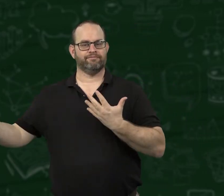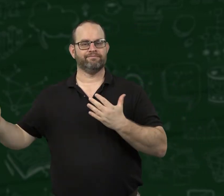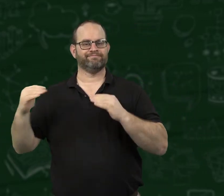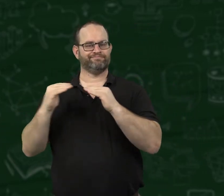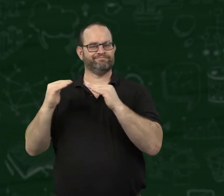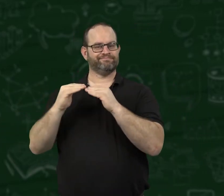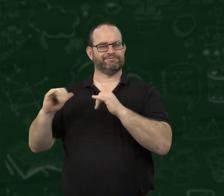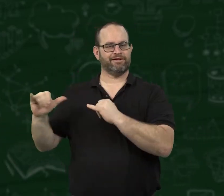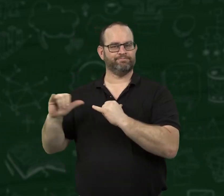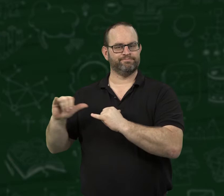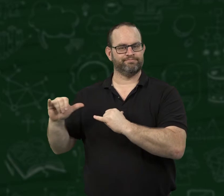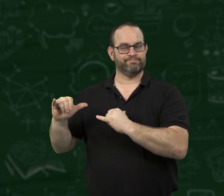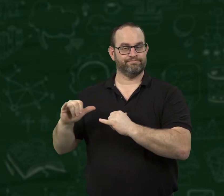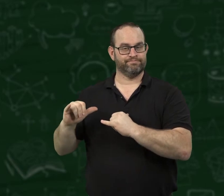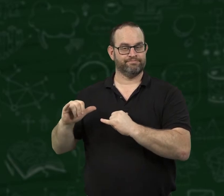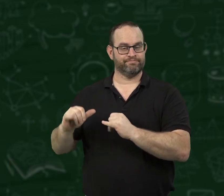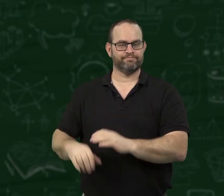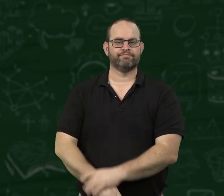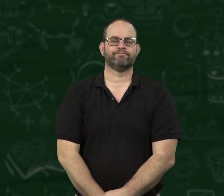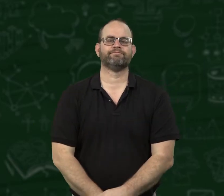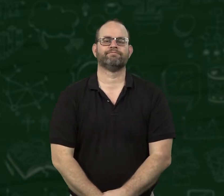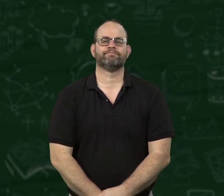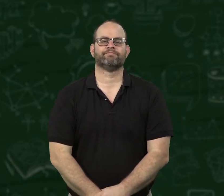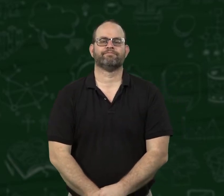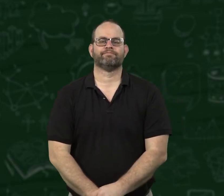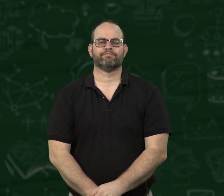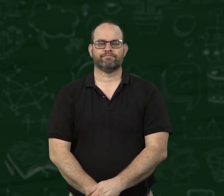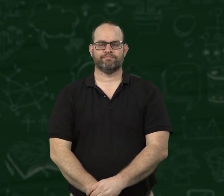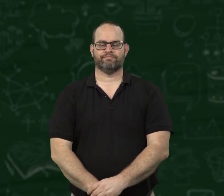We both received equal amounts.